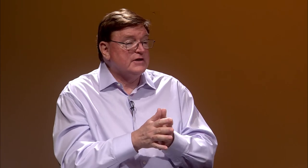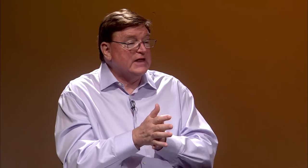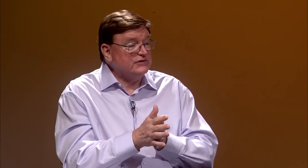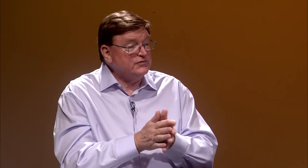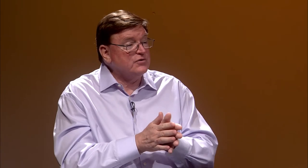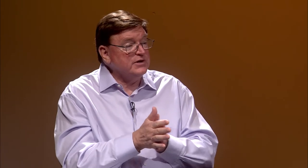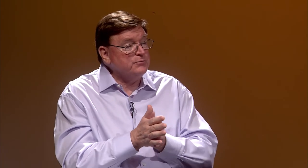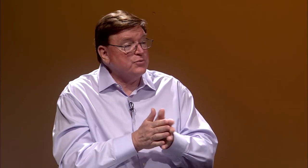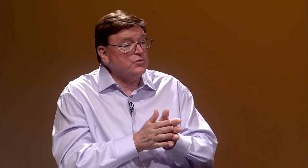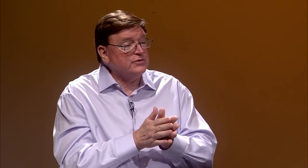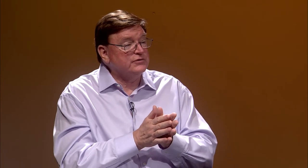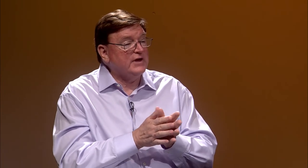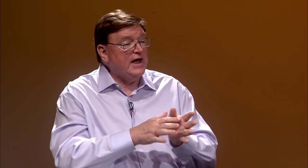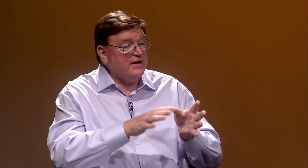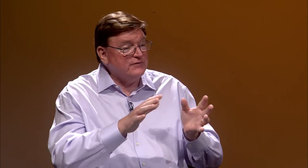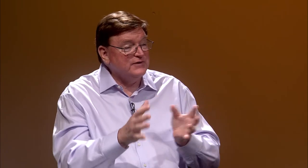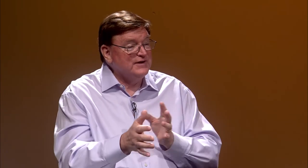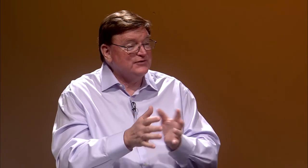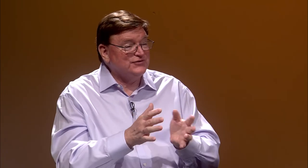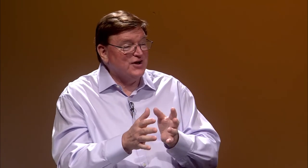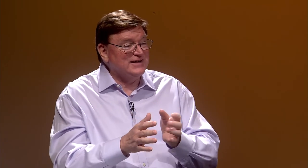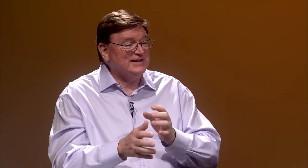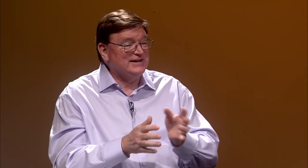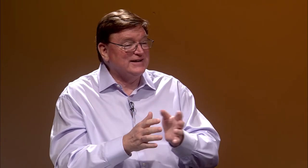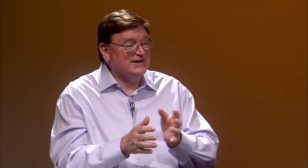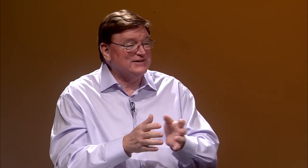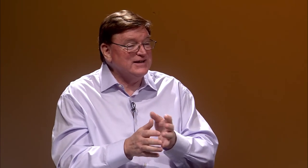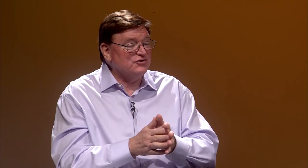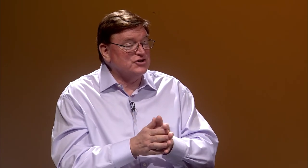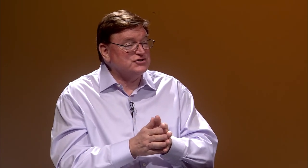that's very important to have signing and English,